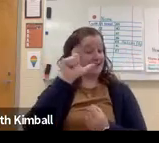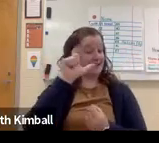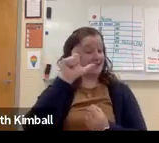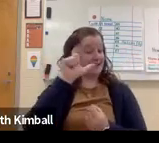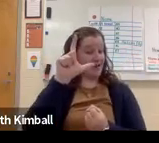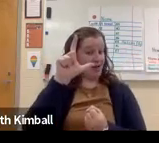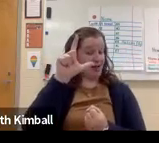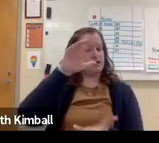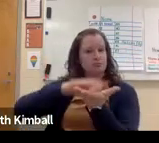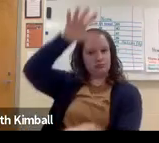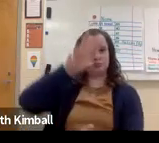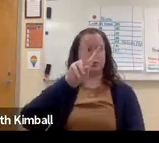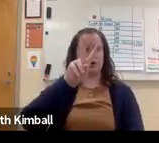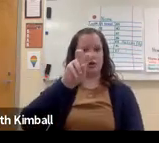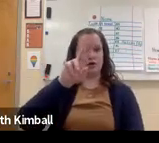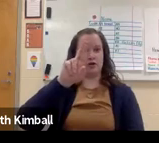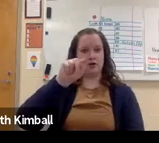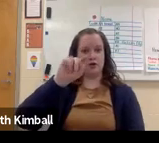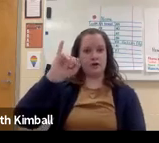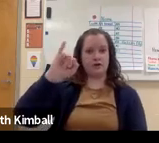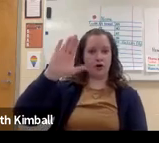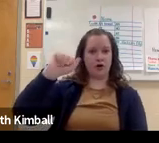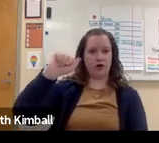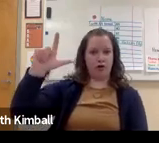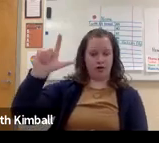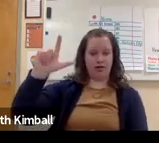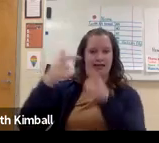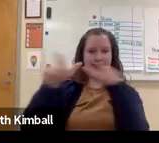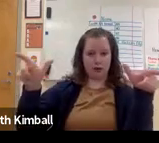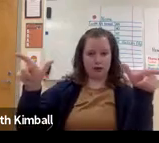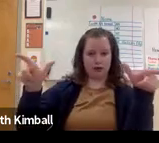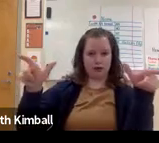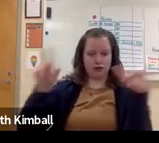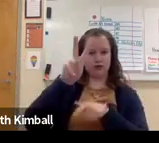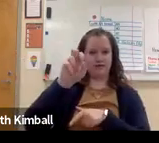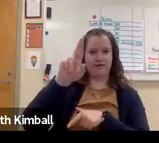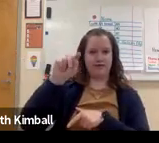ASL-- American Sign Language-- is a vertical language.